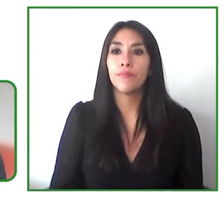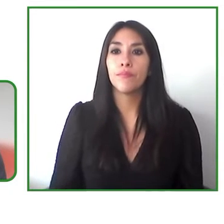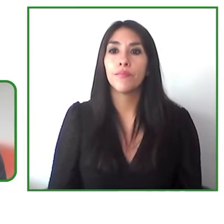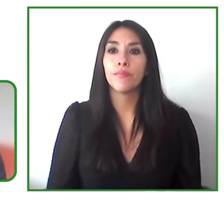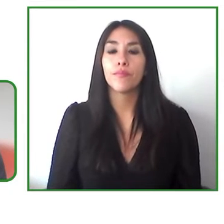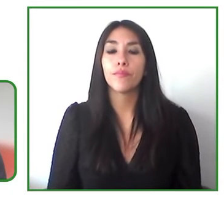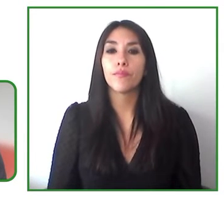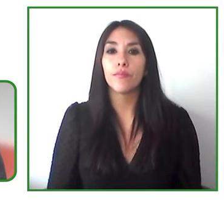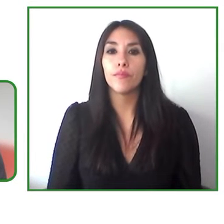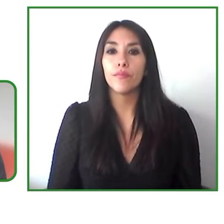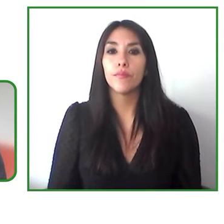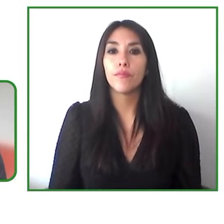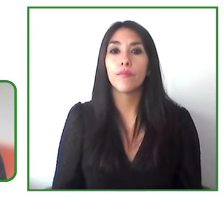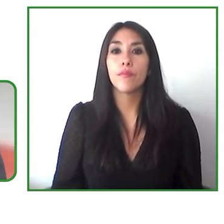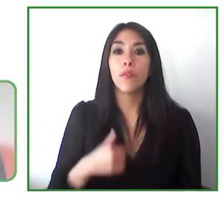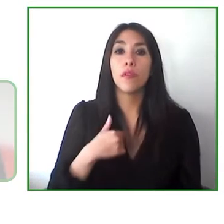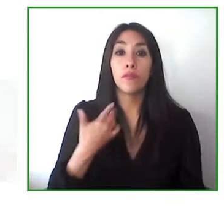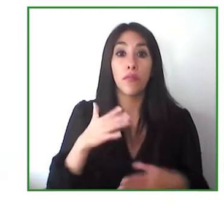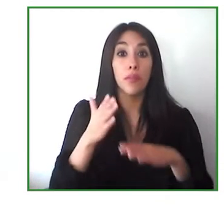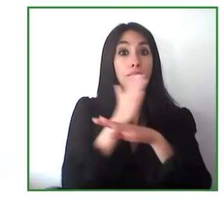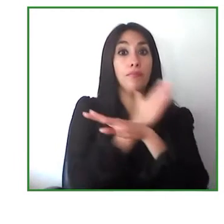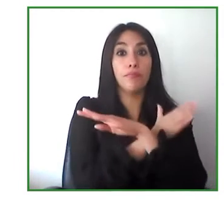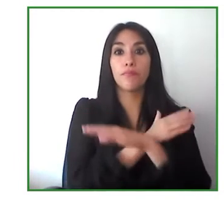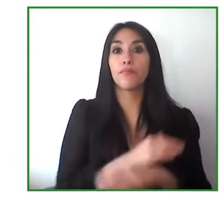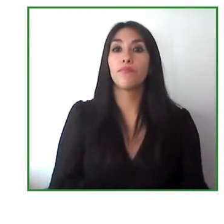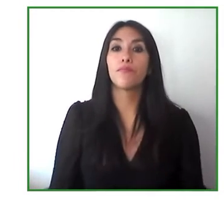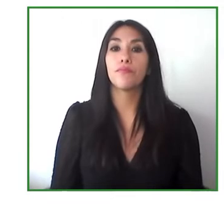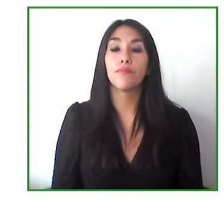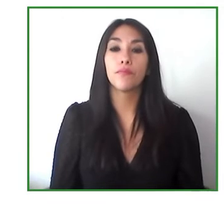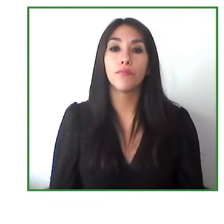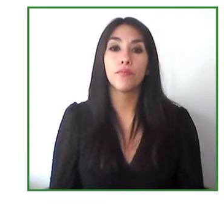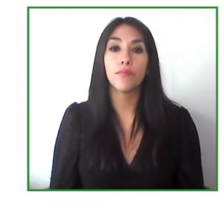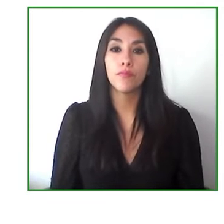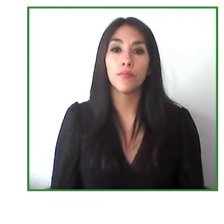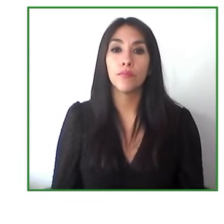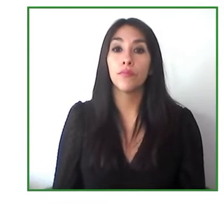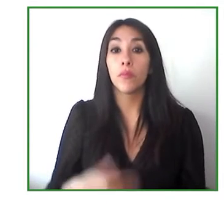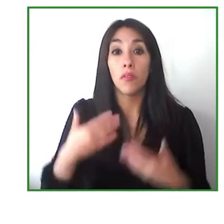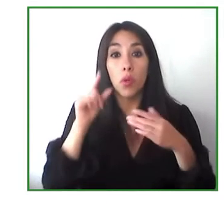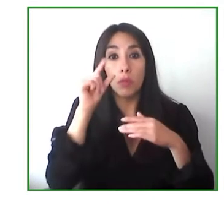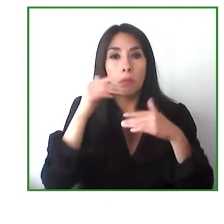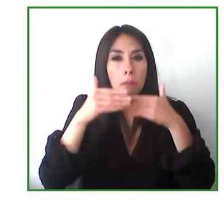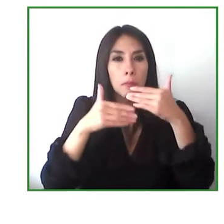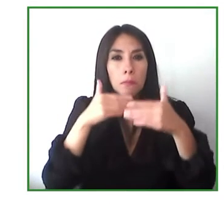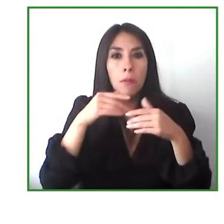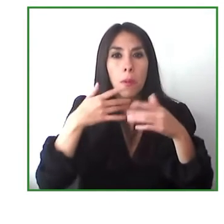at the beginning i think the most difficult part was to change